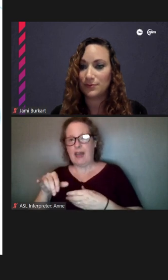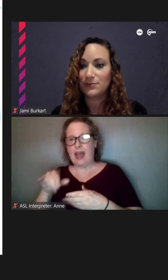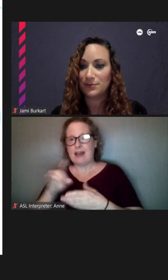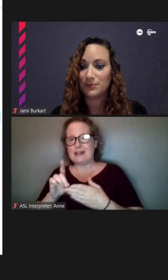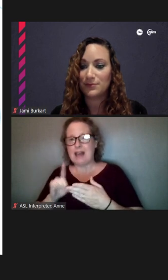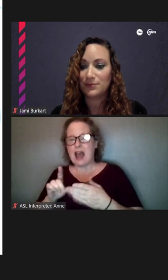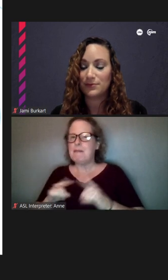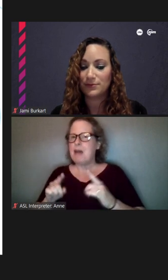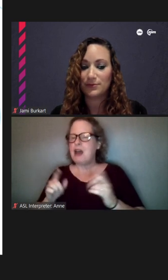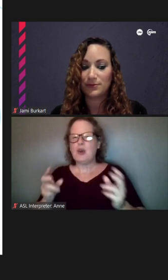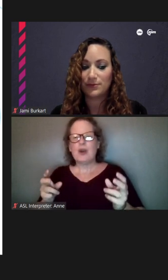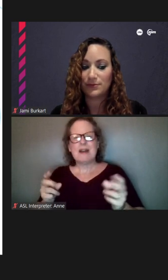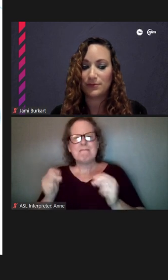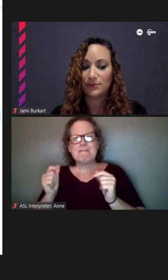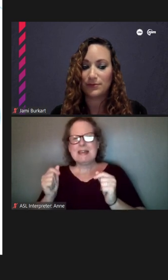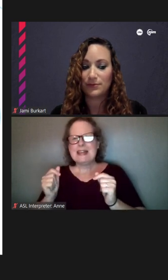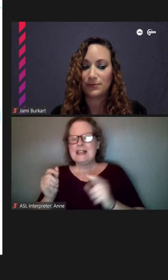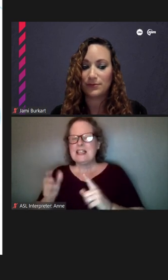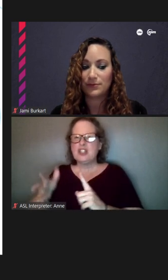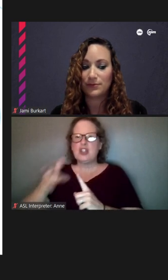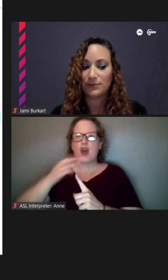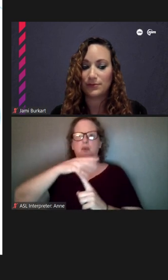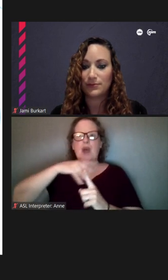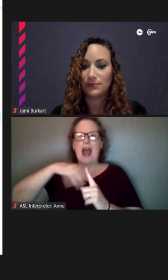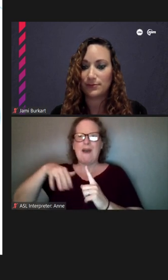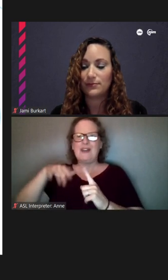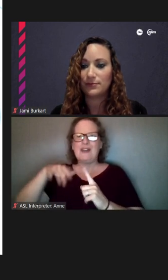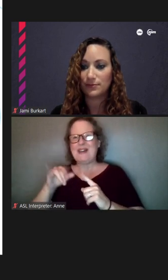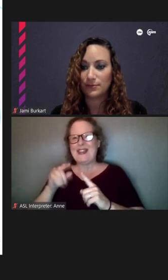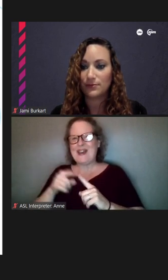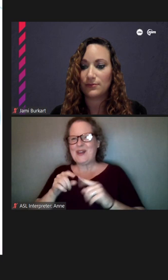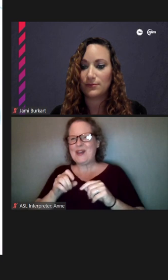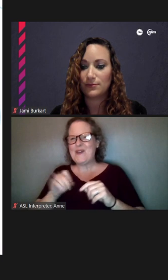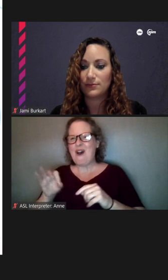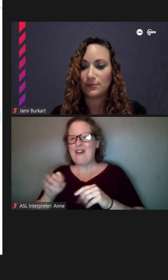surrounded by that when you get off the stop and you have to go a couple blocks to get away from it.